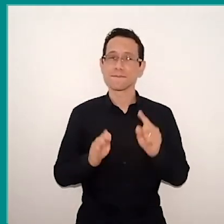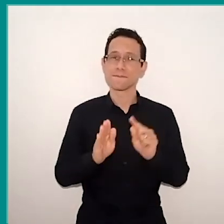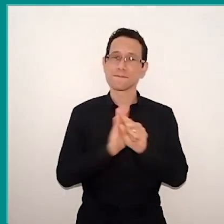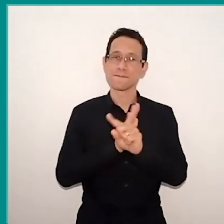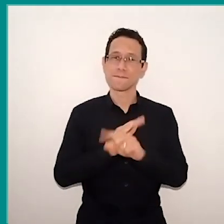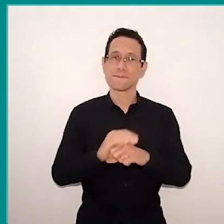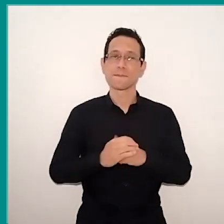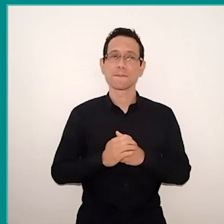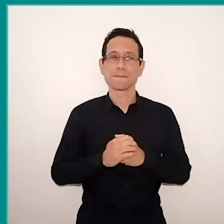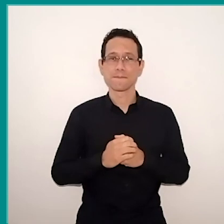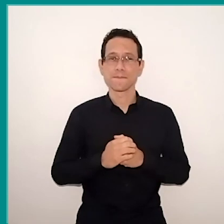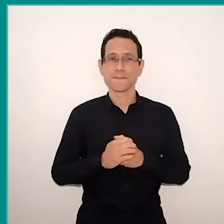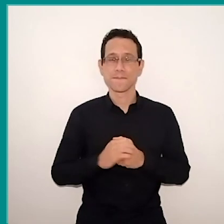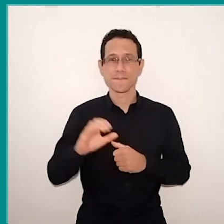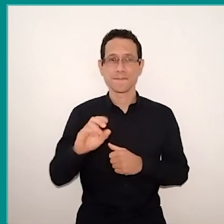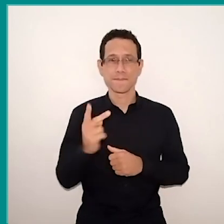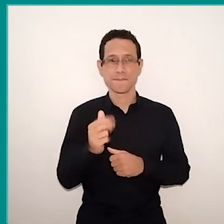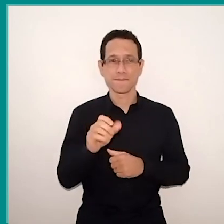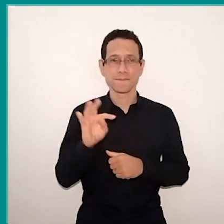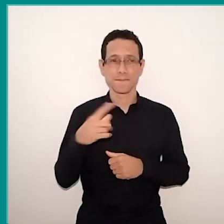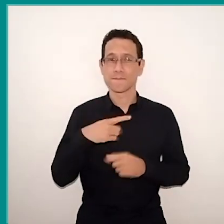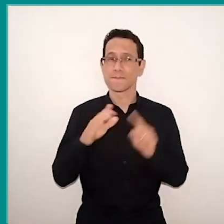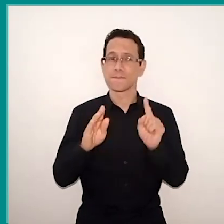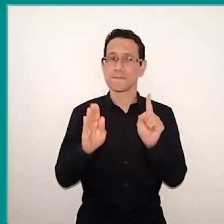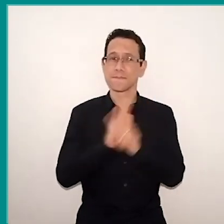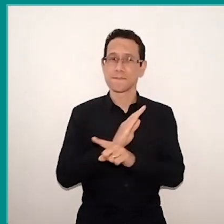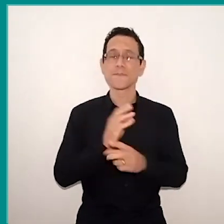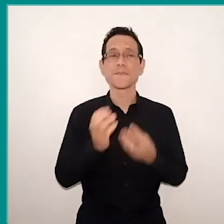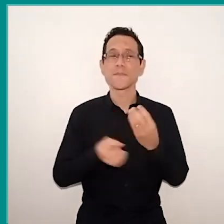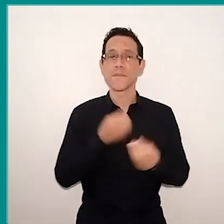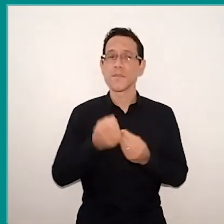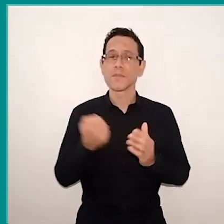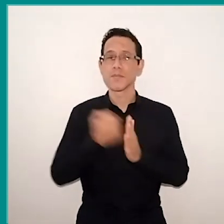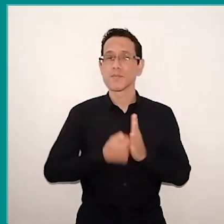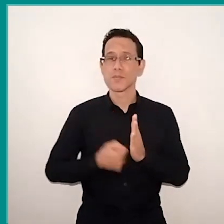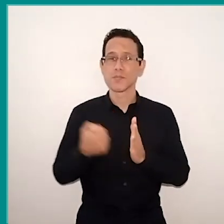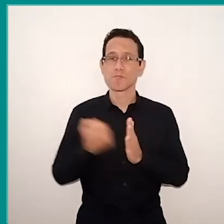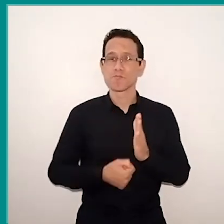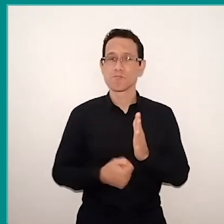made by chat here for you: "How did you face and how are you facing this period